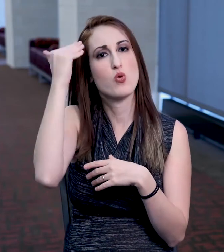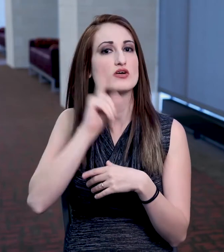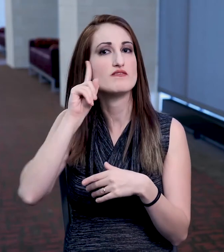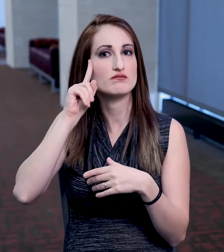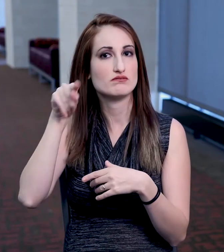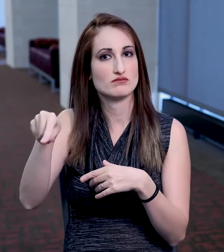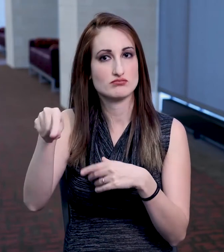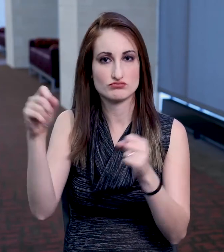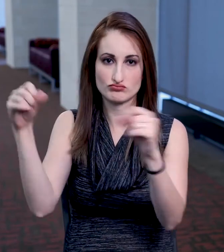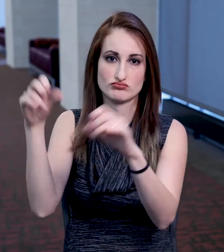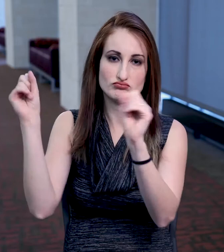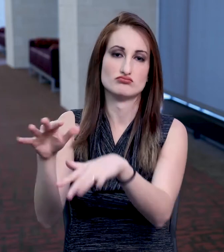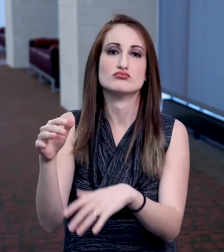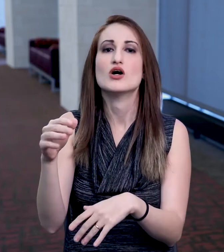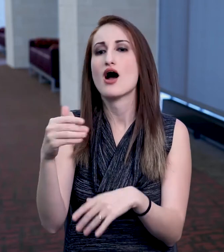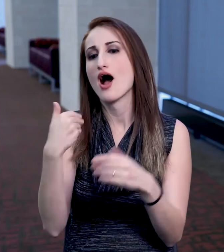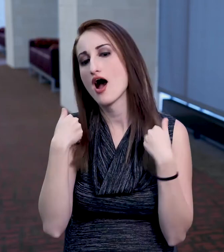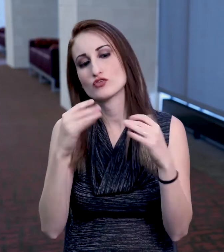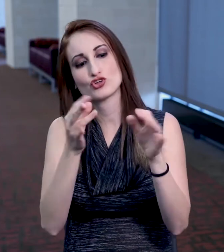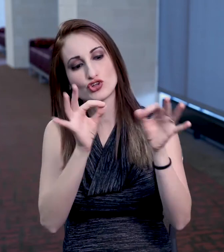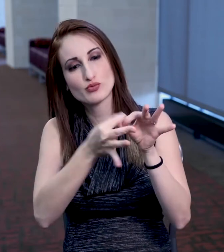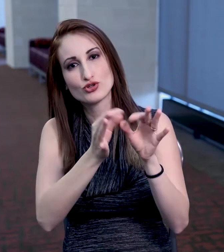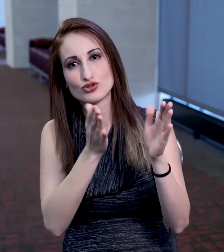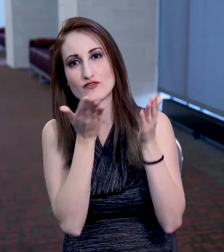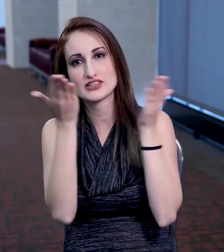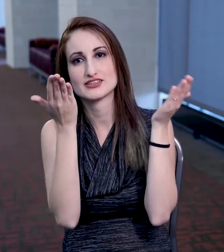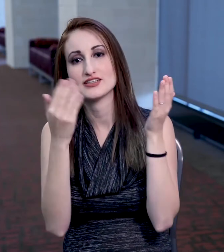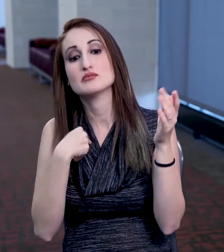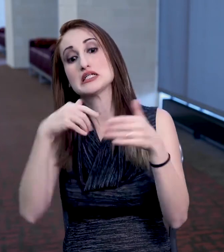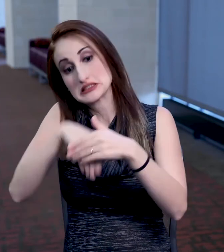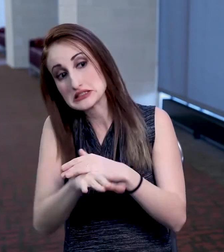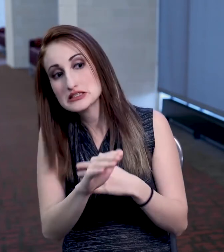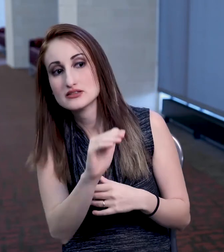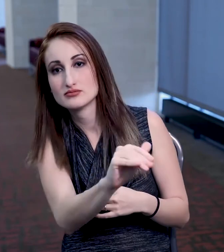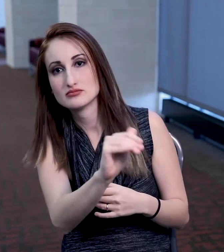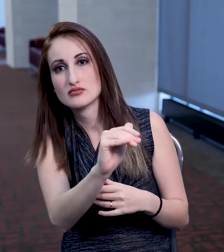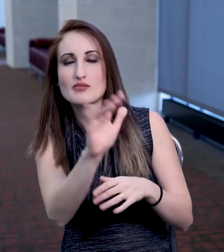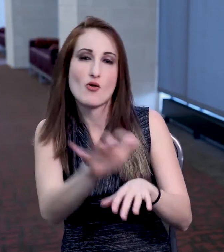and well attended by the deaf community for having sign language interpreter services.